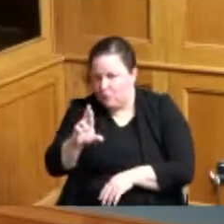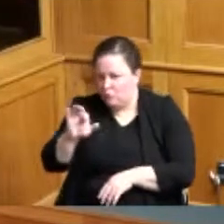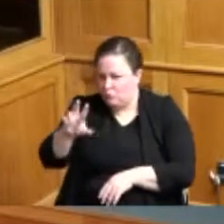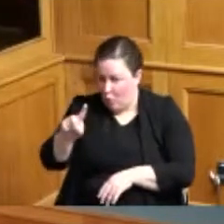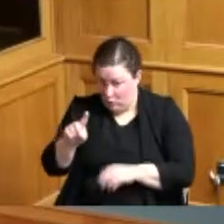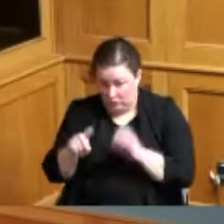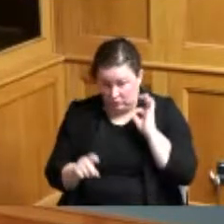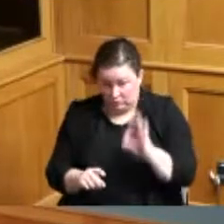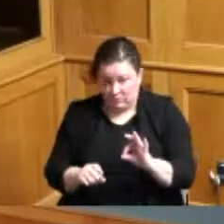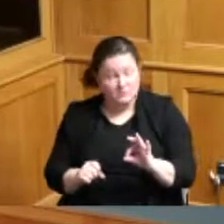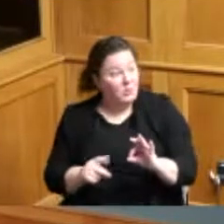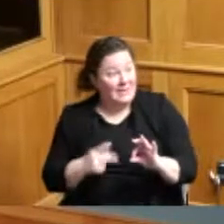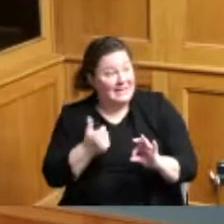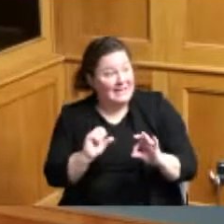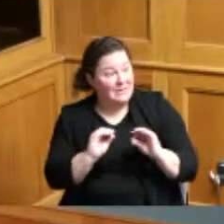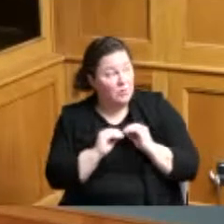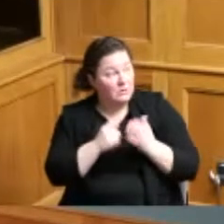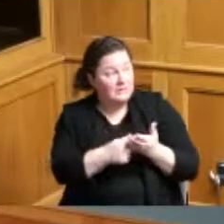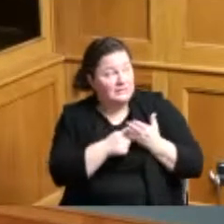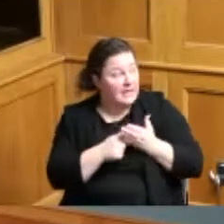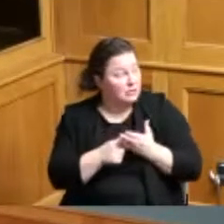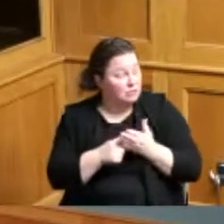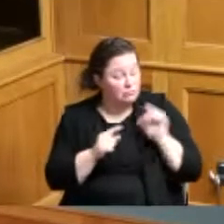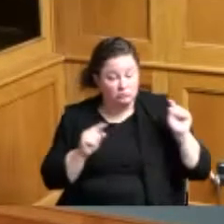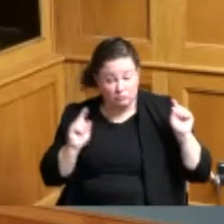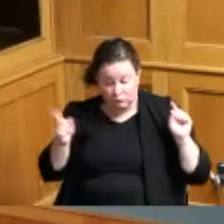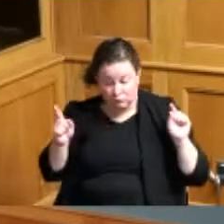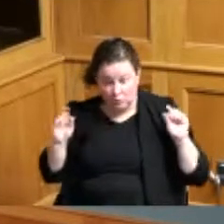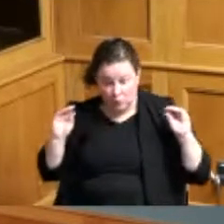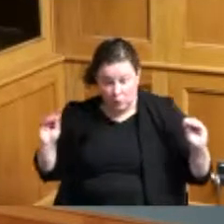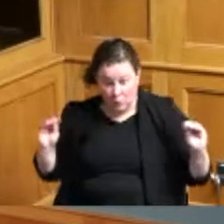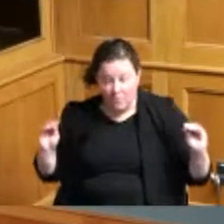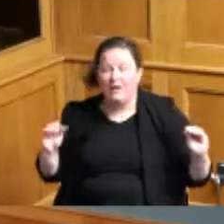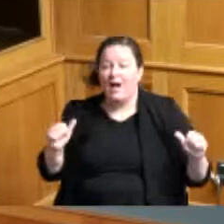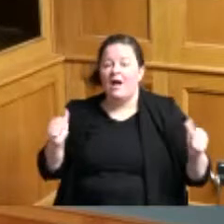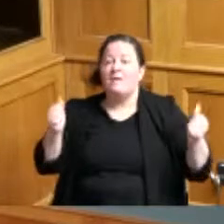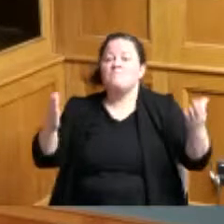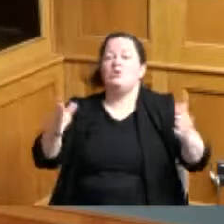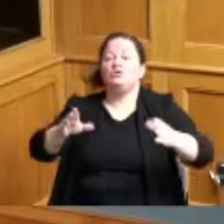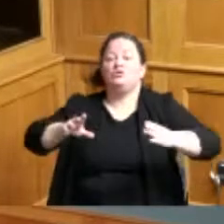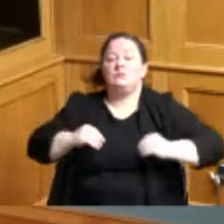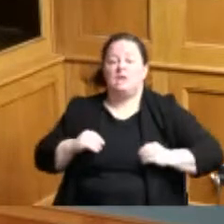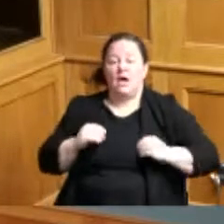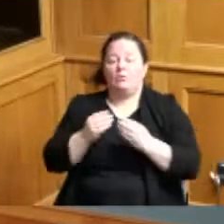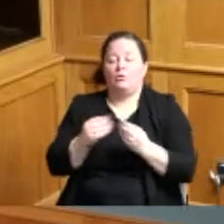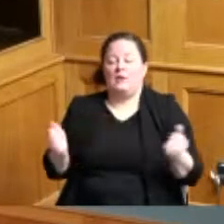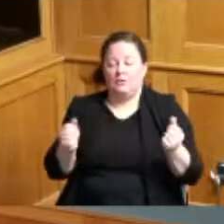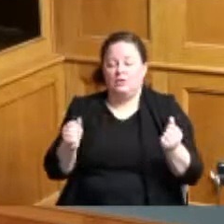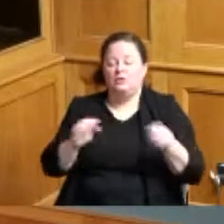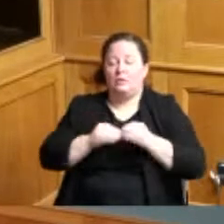any other discussion hearing none I make a motion to adopt resolution number one